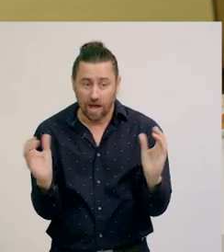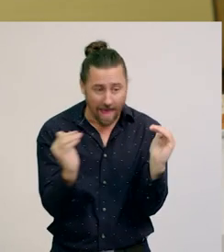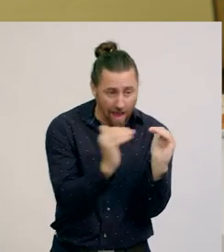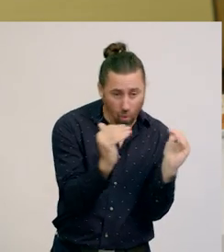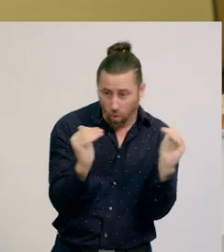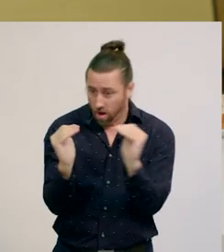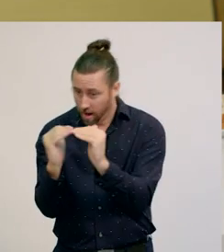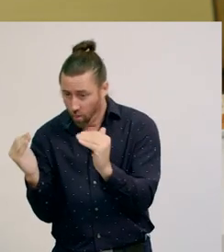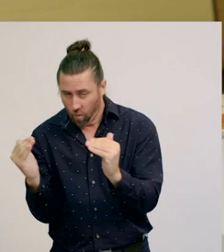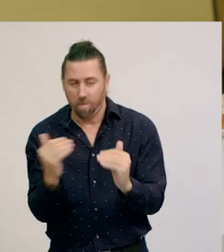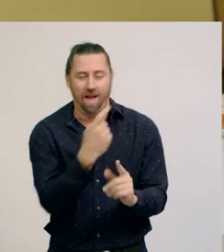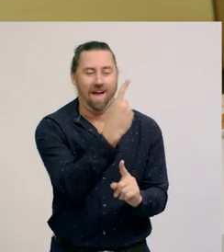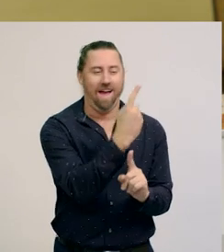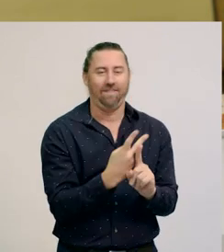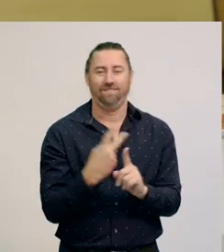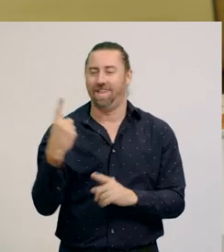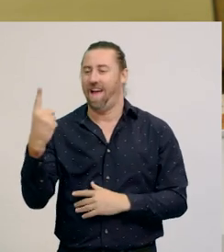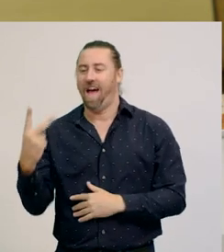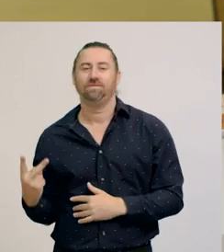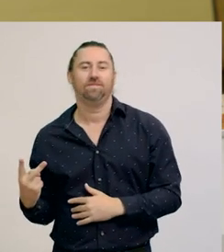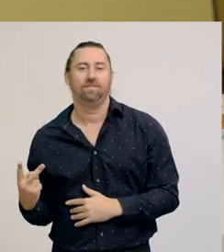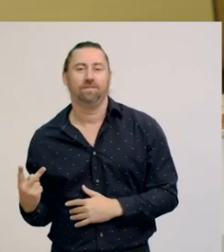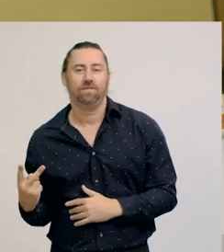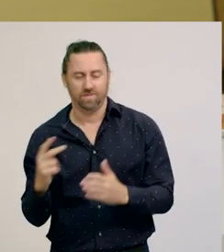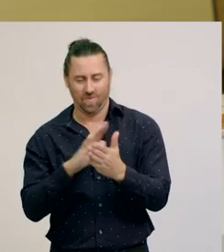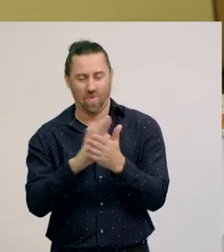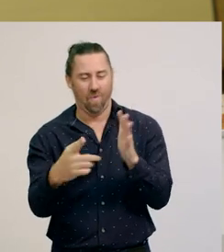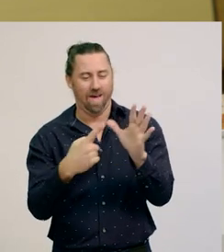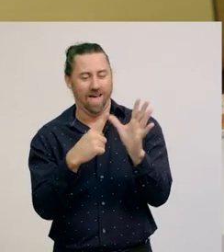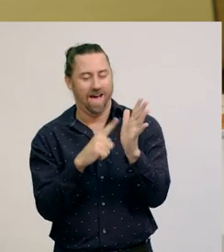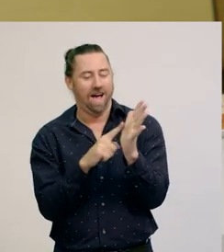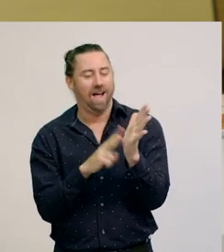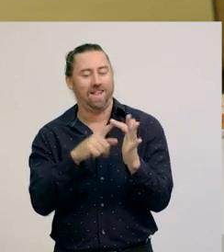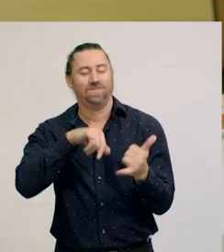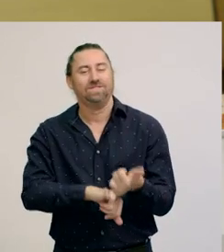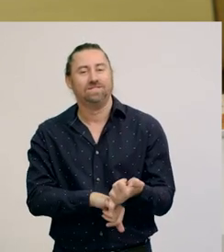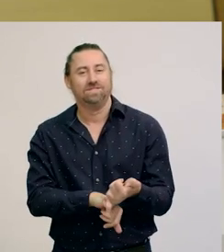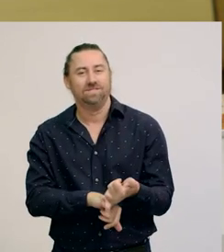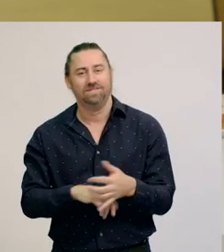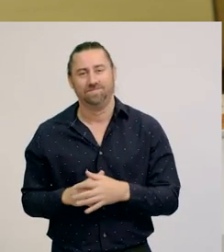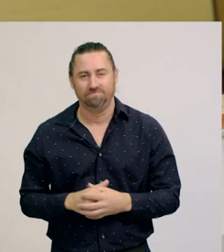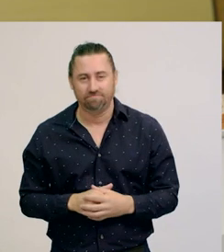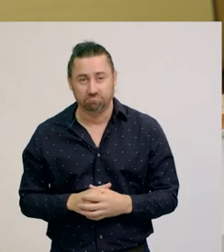each part is one half. We call these ‘halves’.